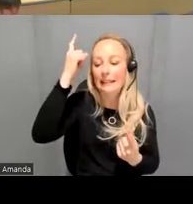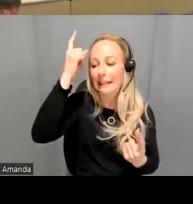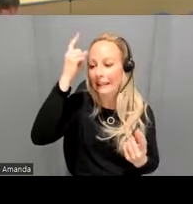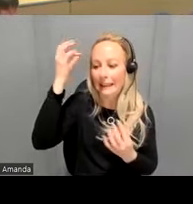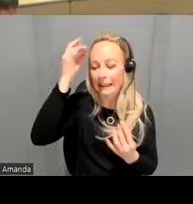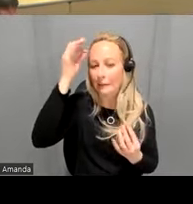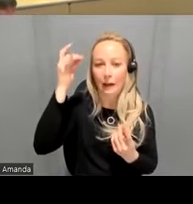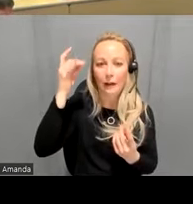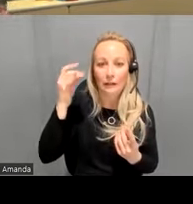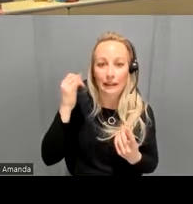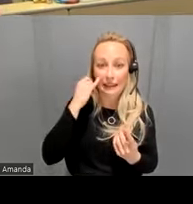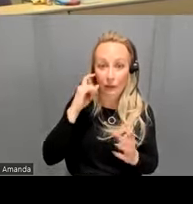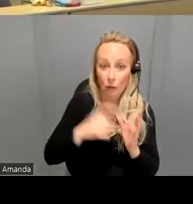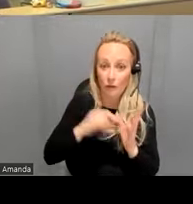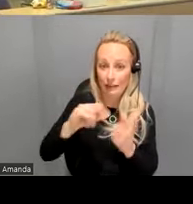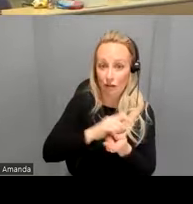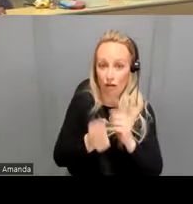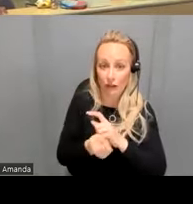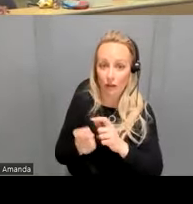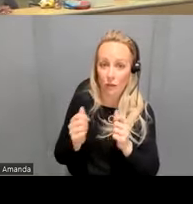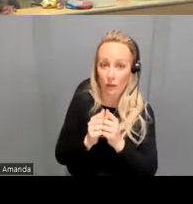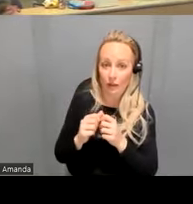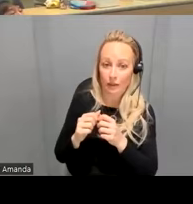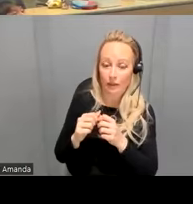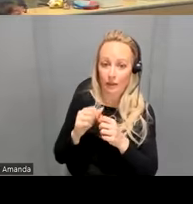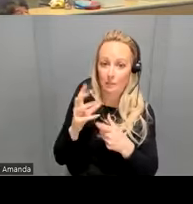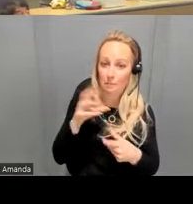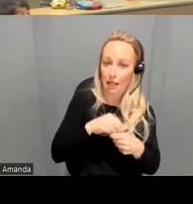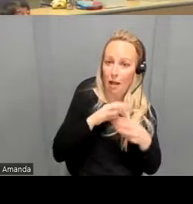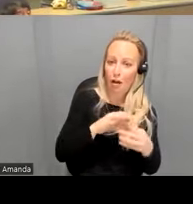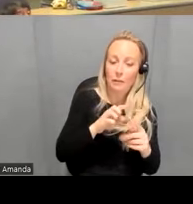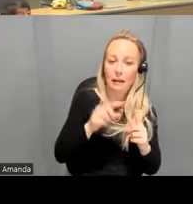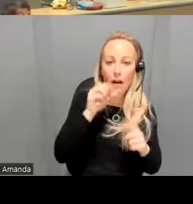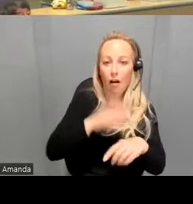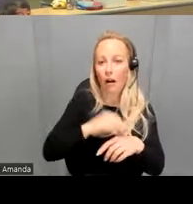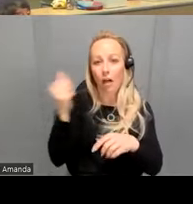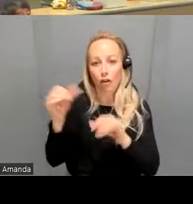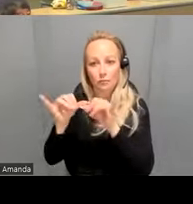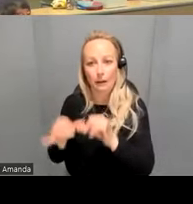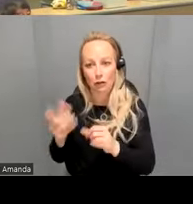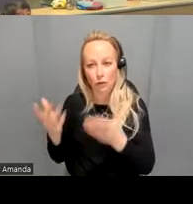when you see that change in thed belonging but not on other metrics that we might expect um whether